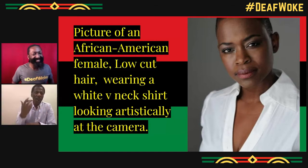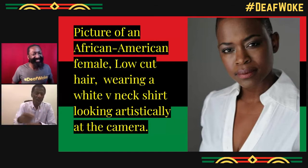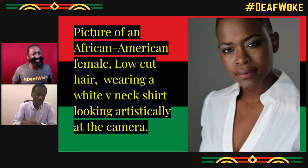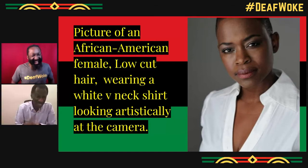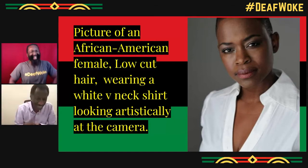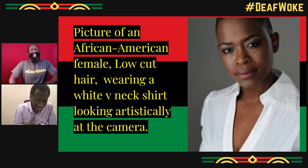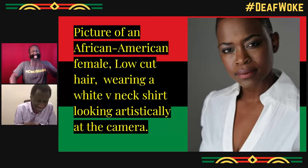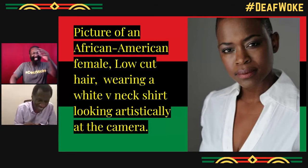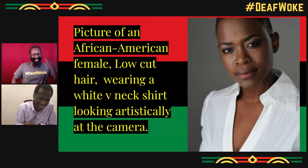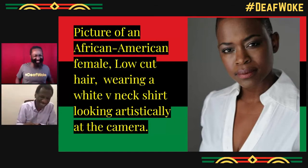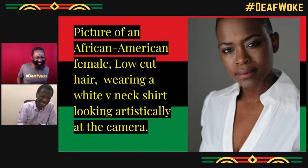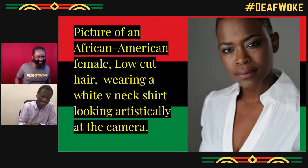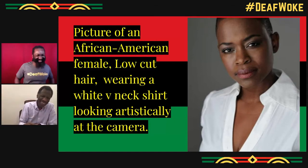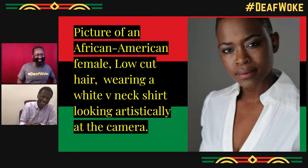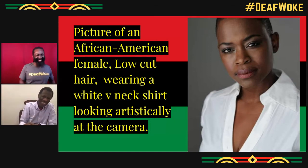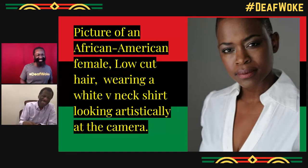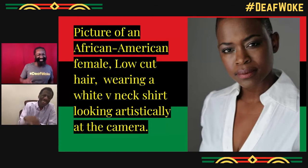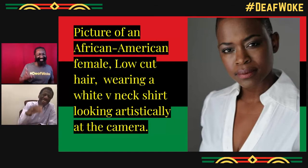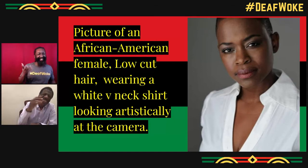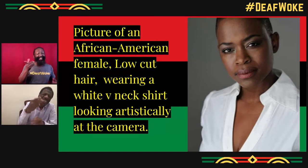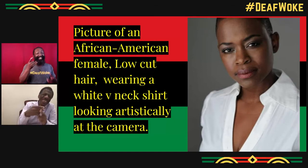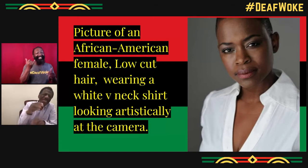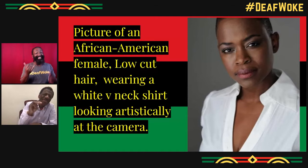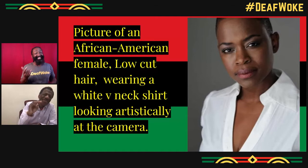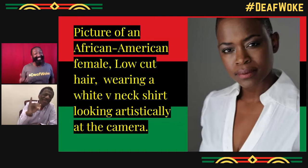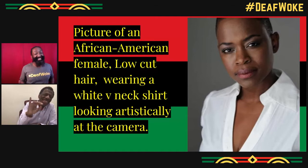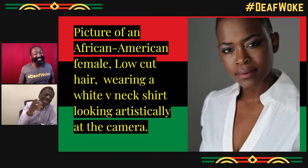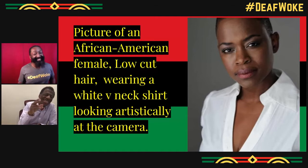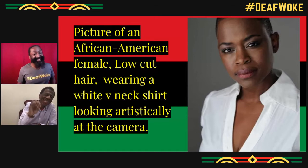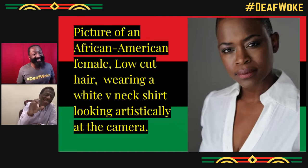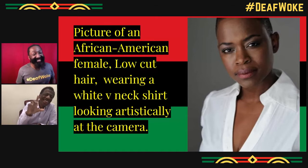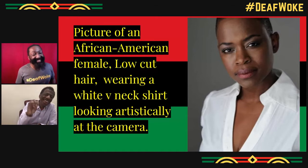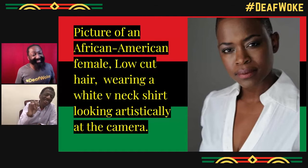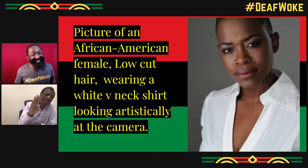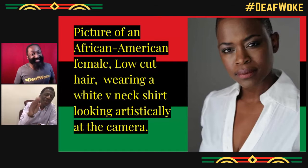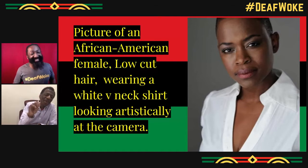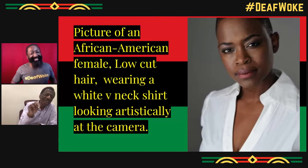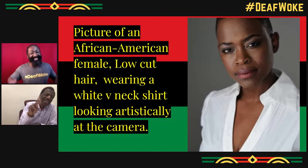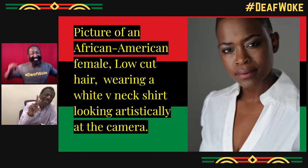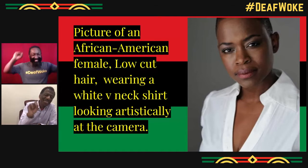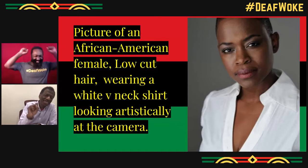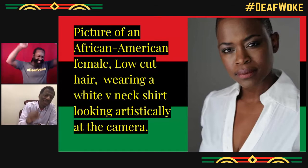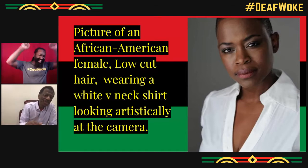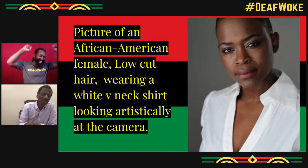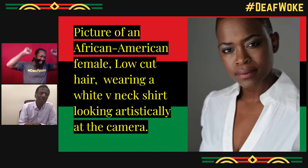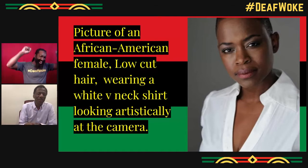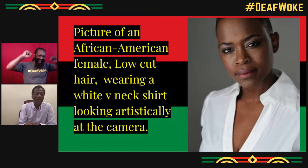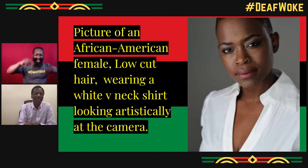Yeah, I just had a chat with her about an hour ago. Yeah, Michelle Banks.